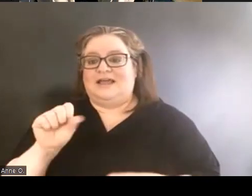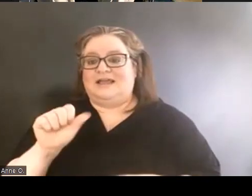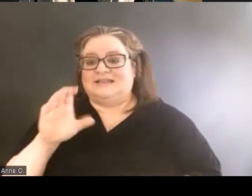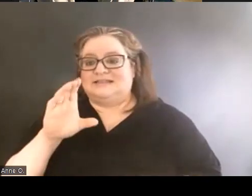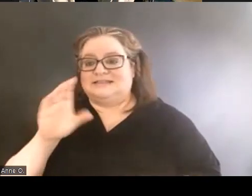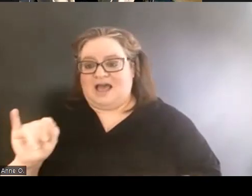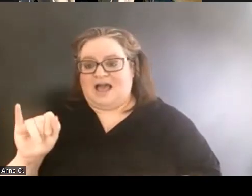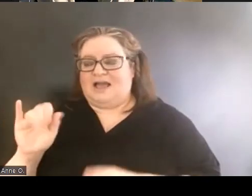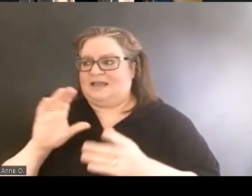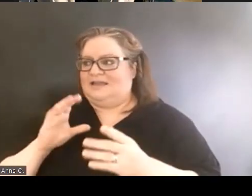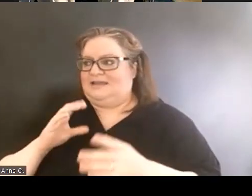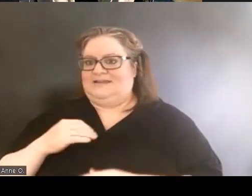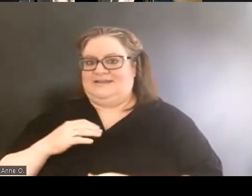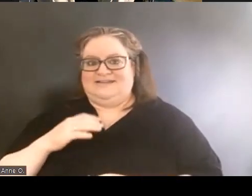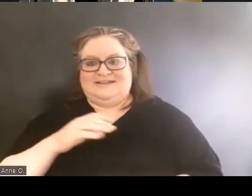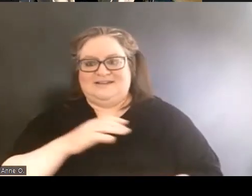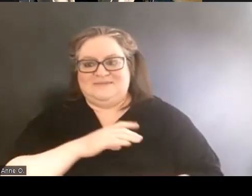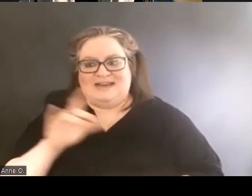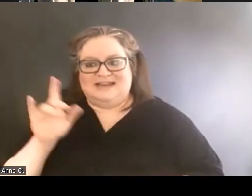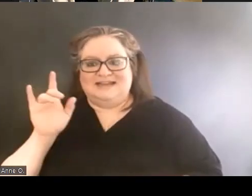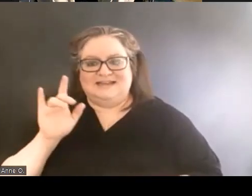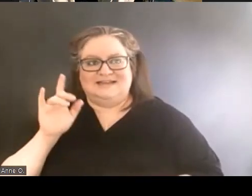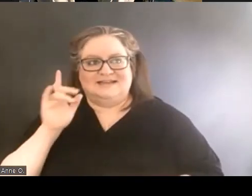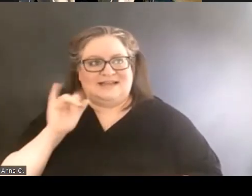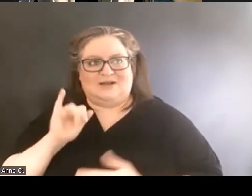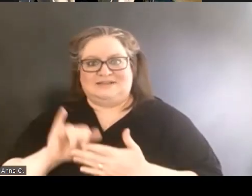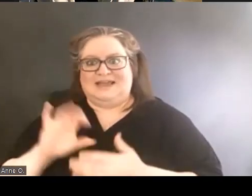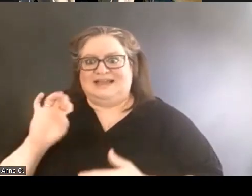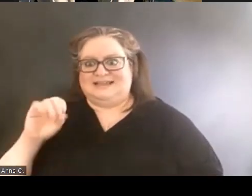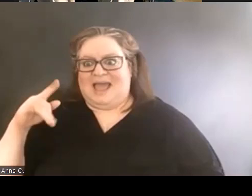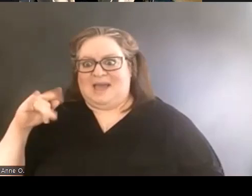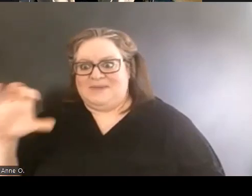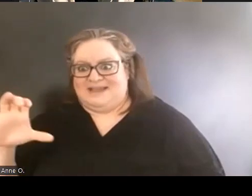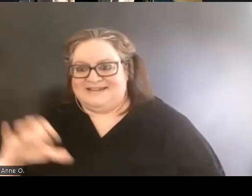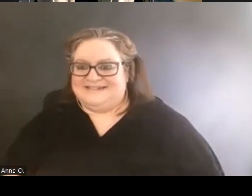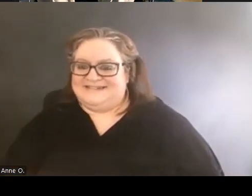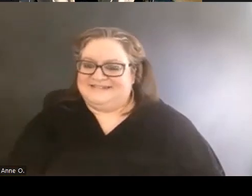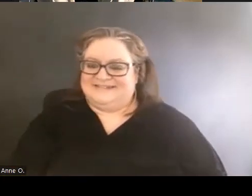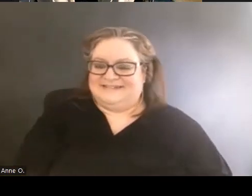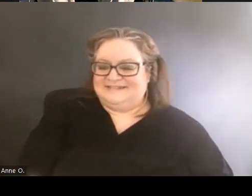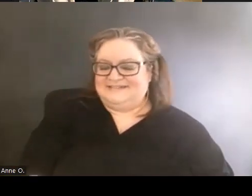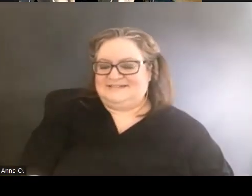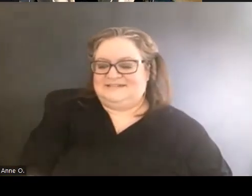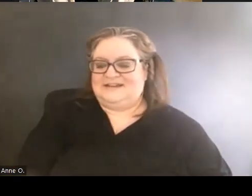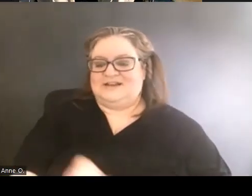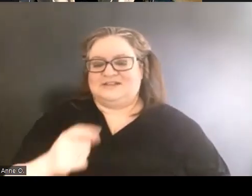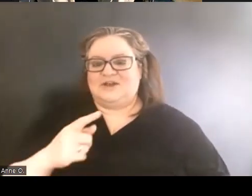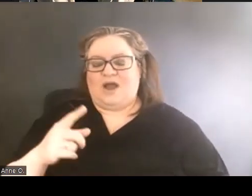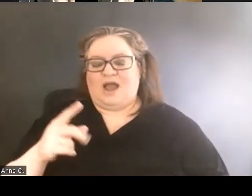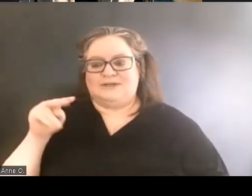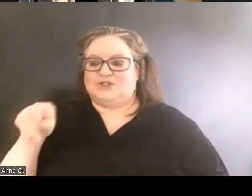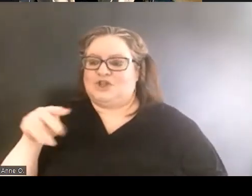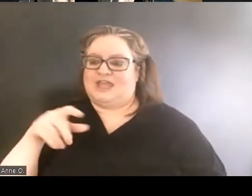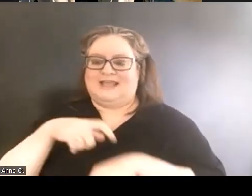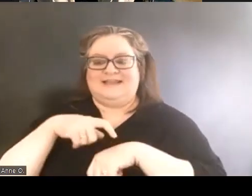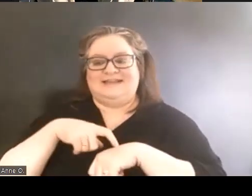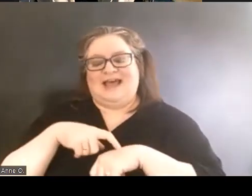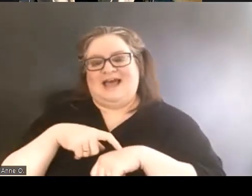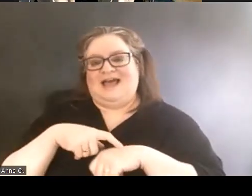sounds like it's pretty epic. So I'm just looking at the time and